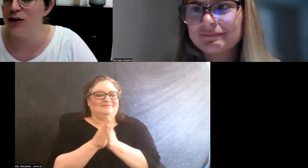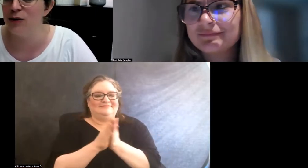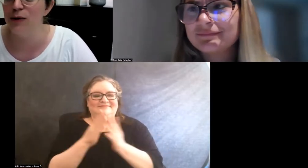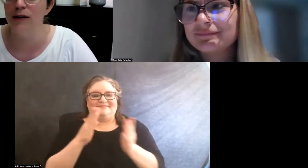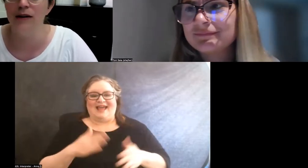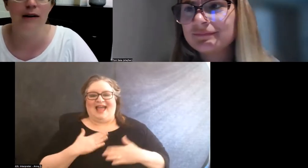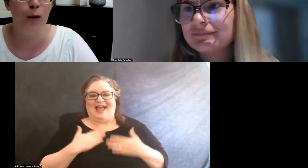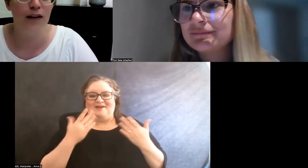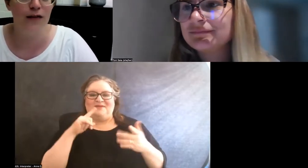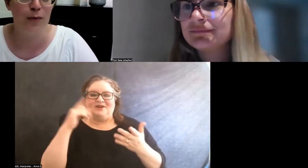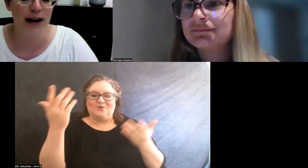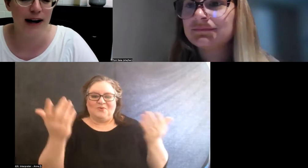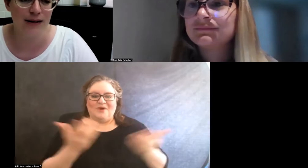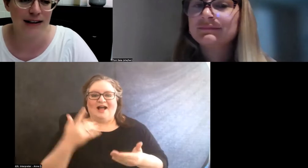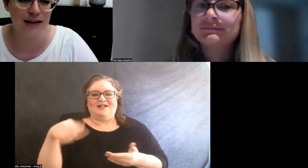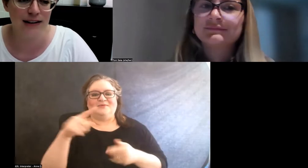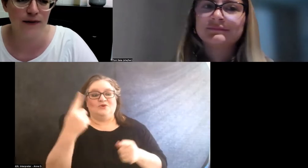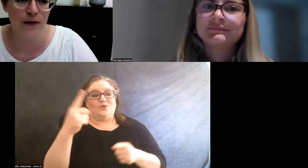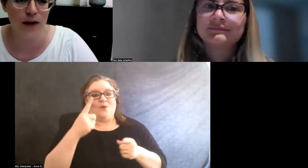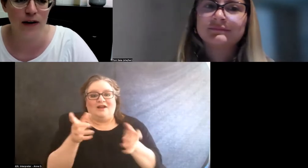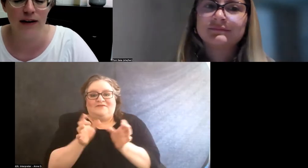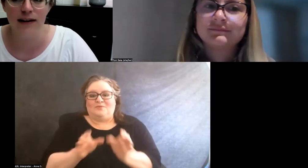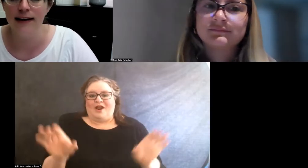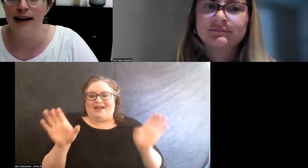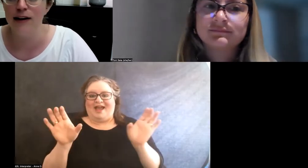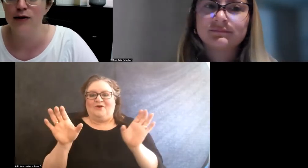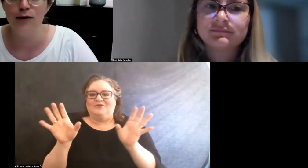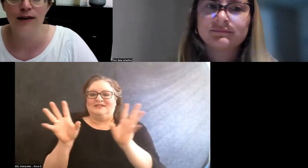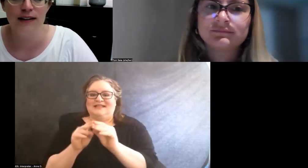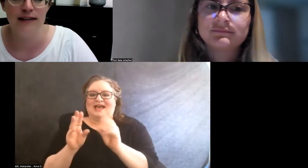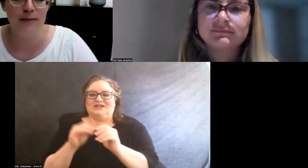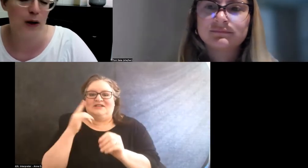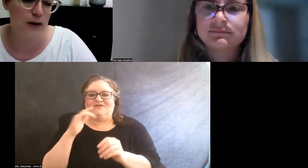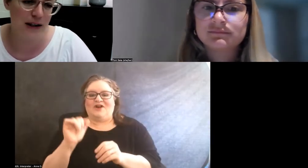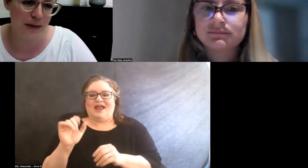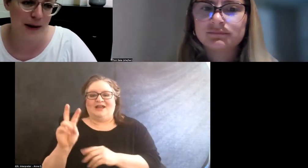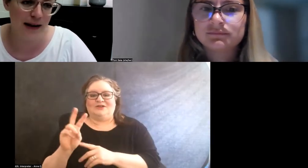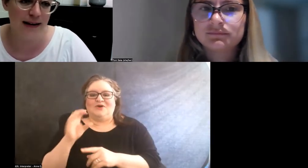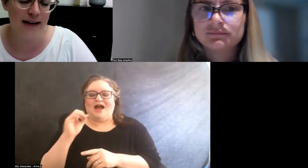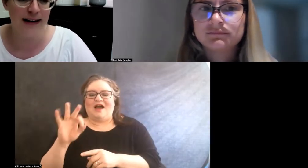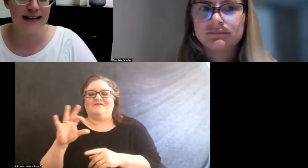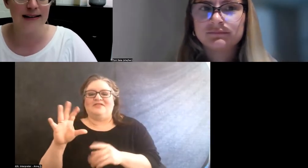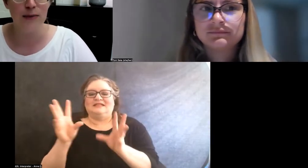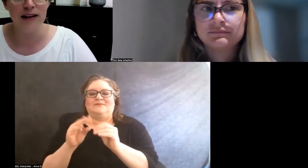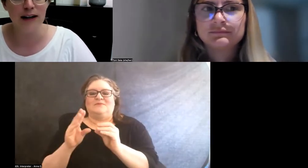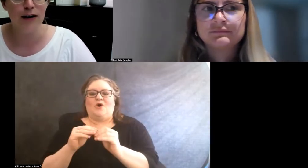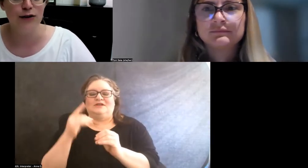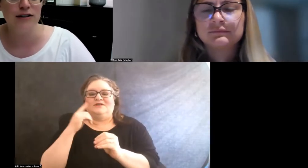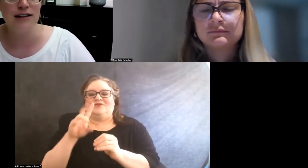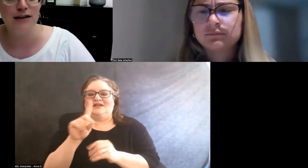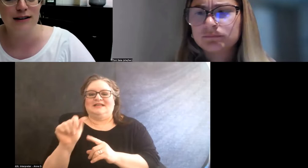to one of the breakout sessions for day two of the Symposium on Disability Cultural Centers